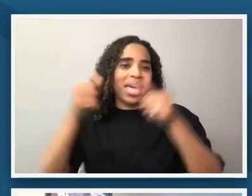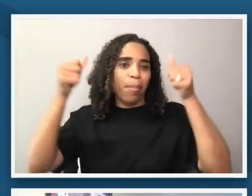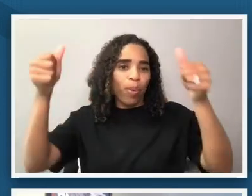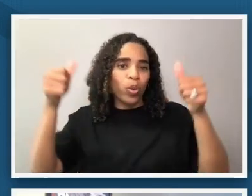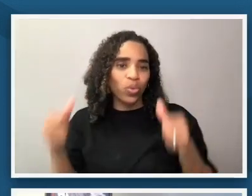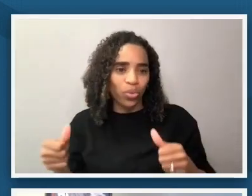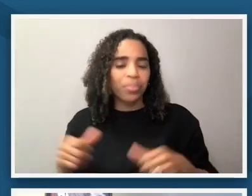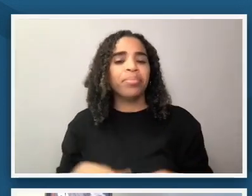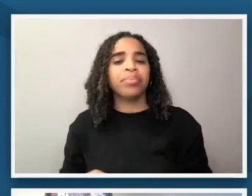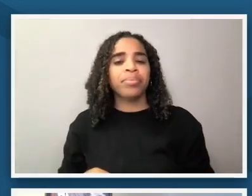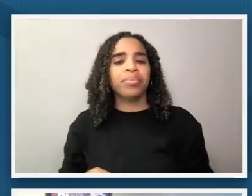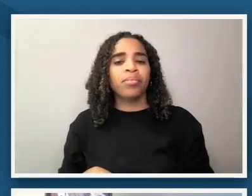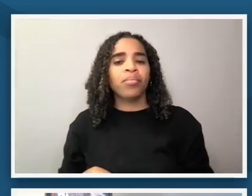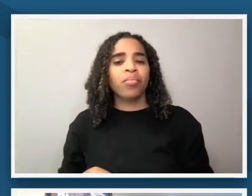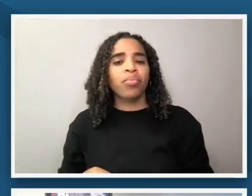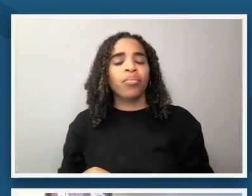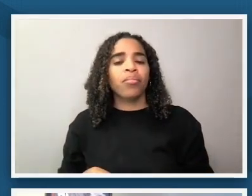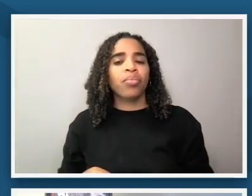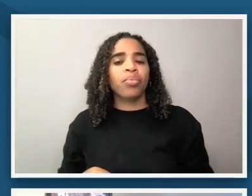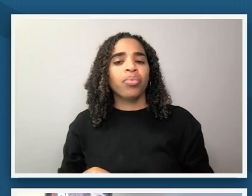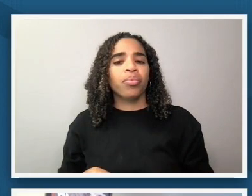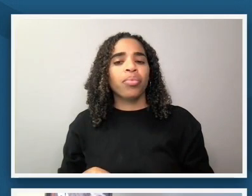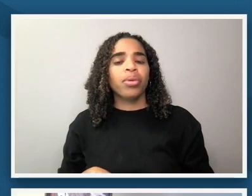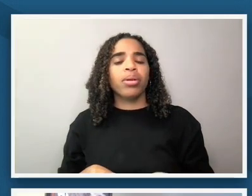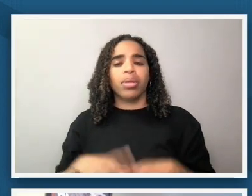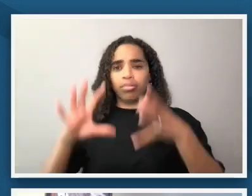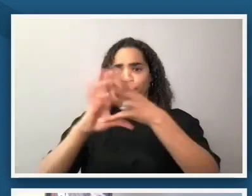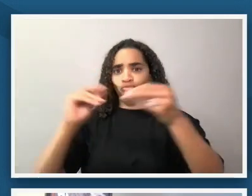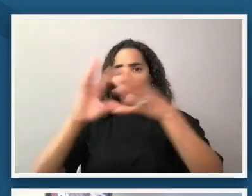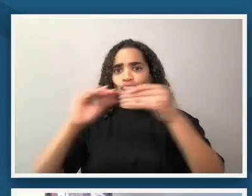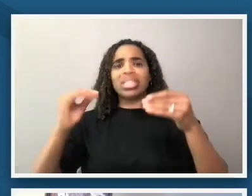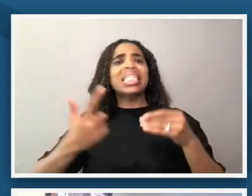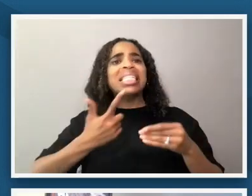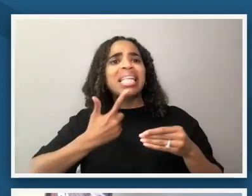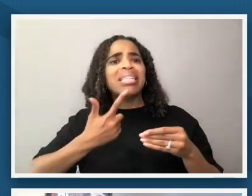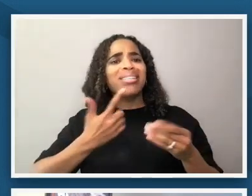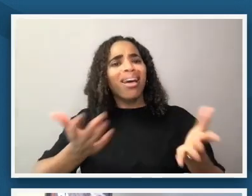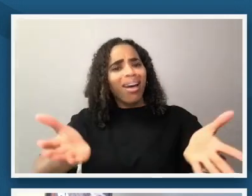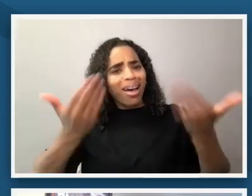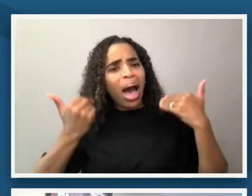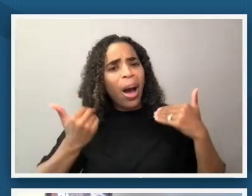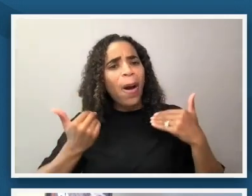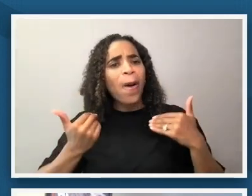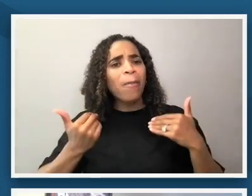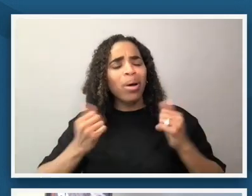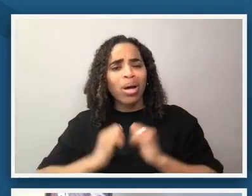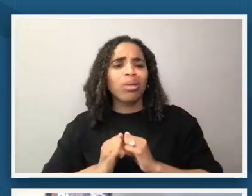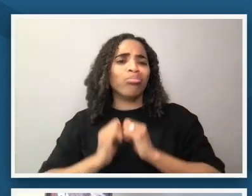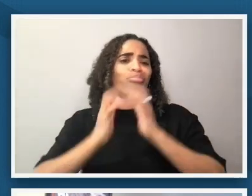an appeal that said come let us build a new world